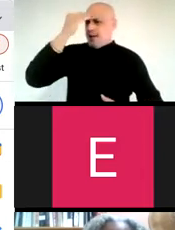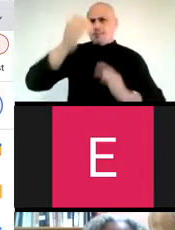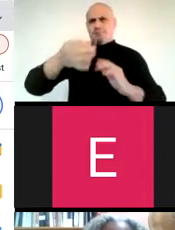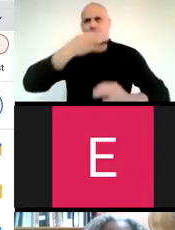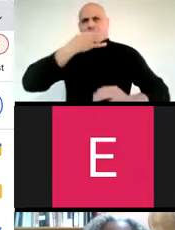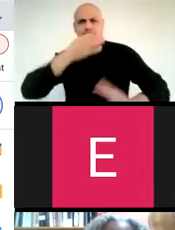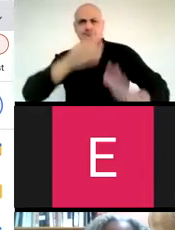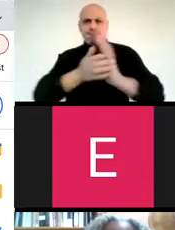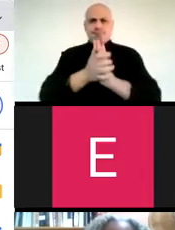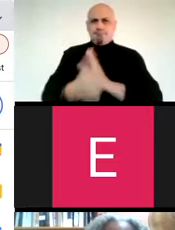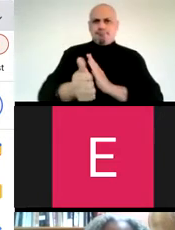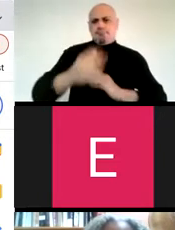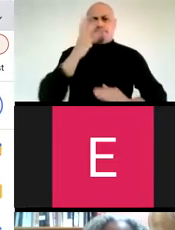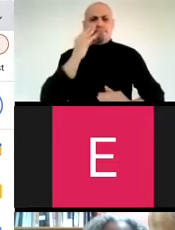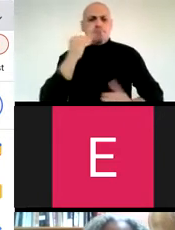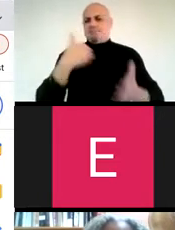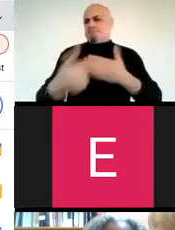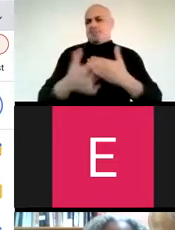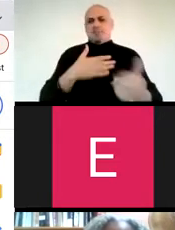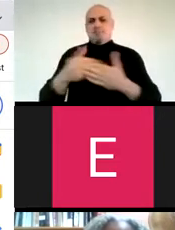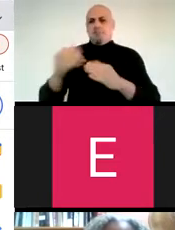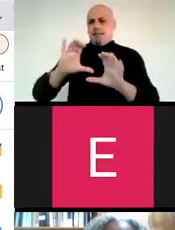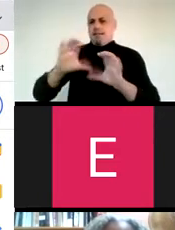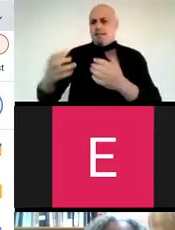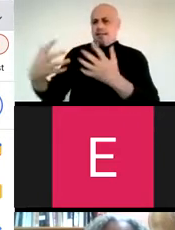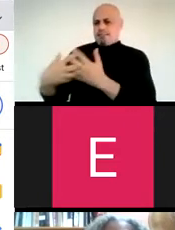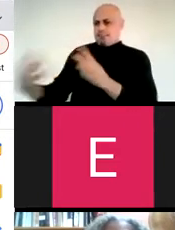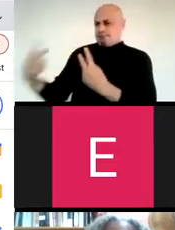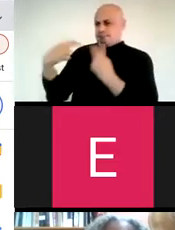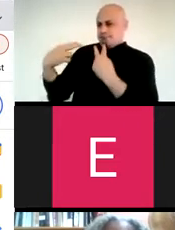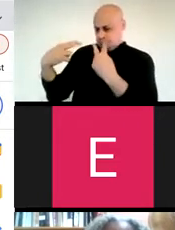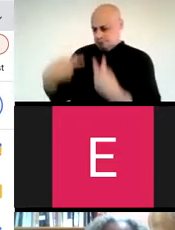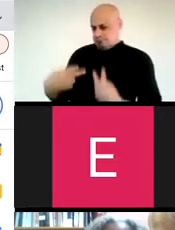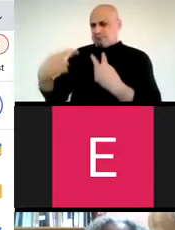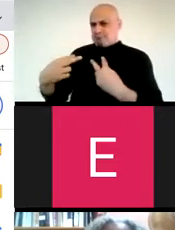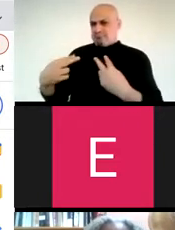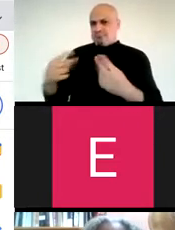your mind knowledge or experience despite what your peers might think or say